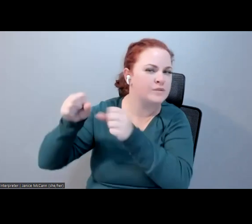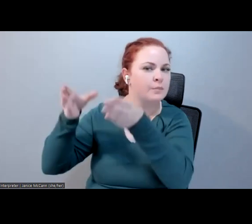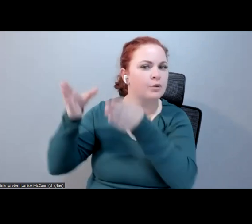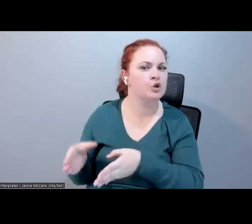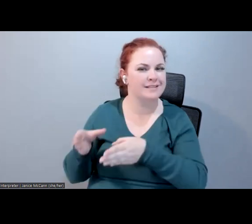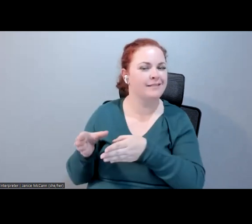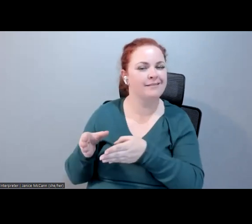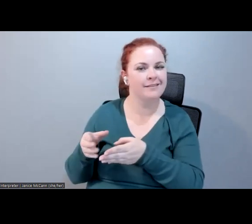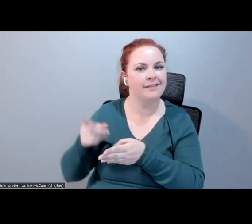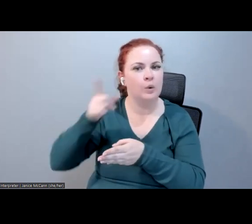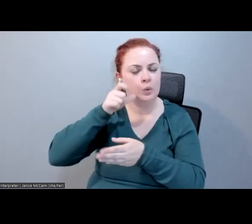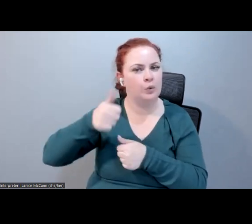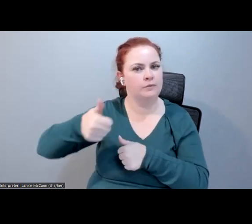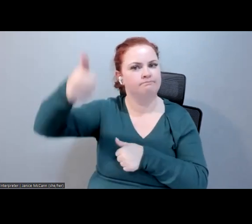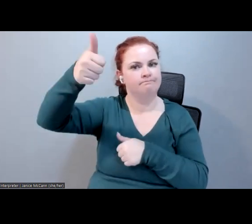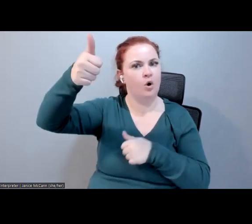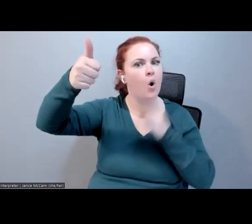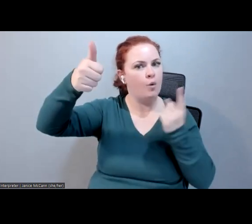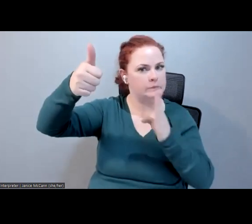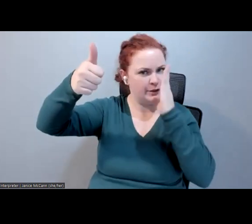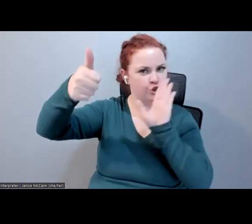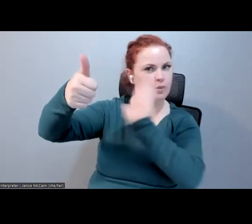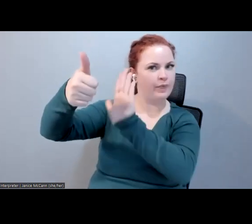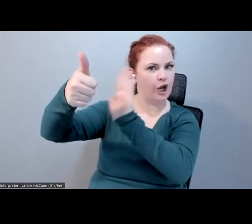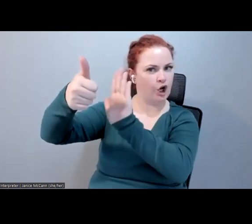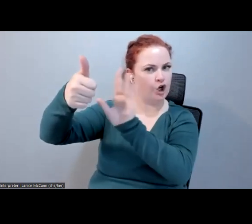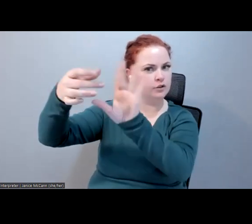you might want to pay attention to at some point, the thing you